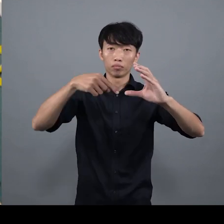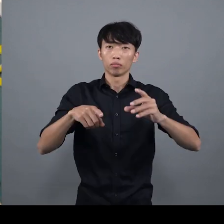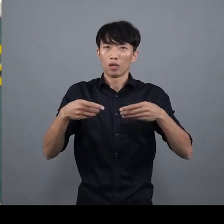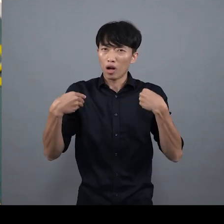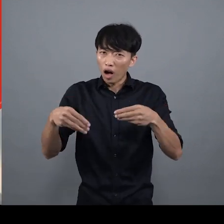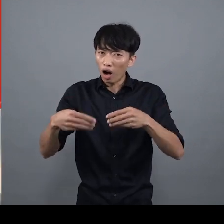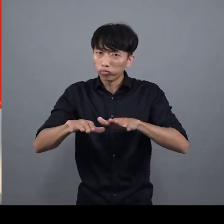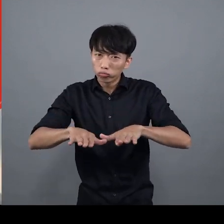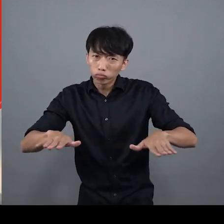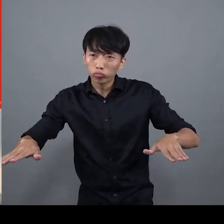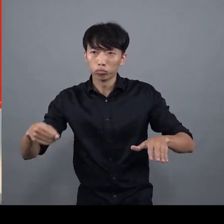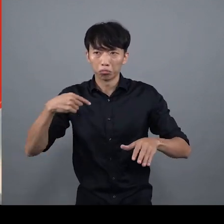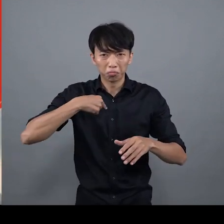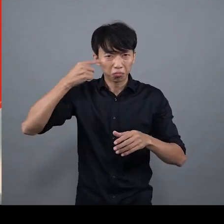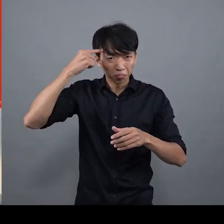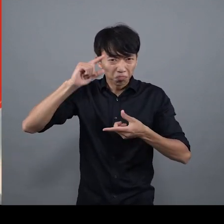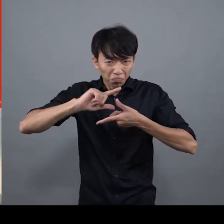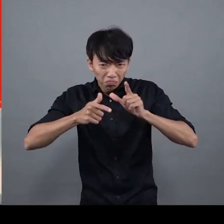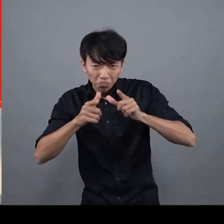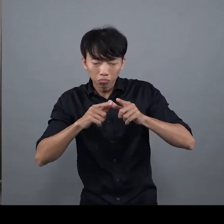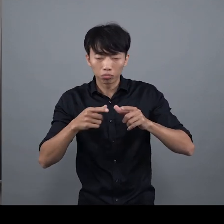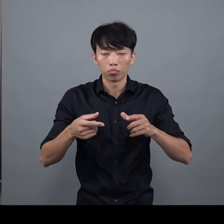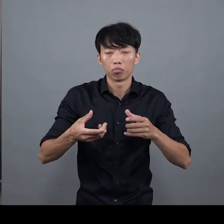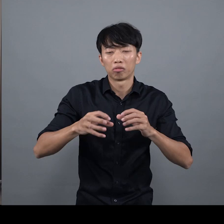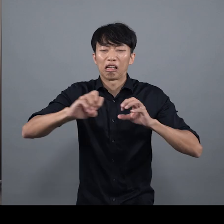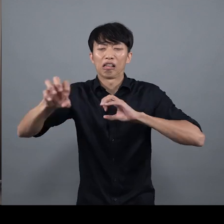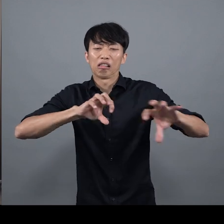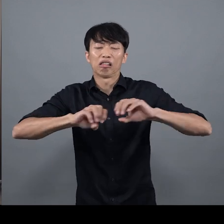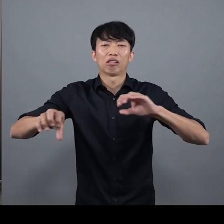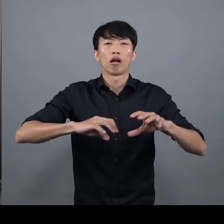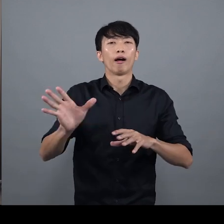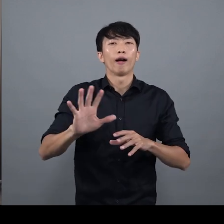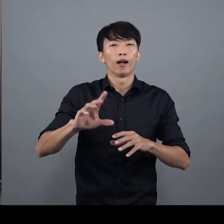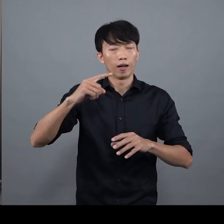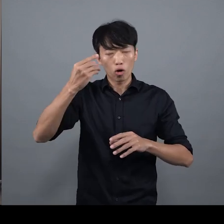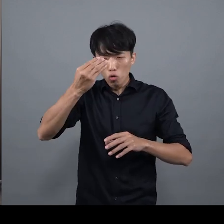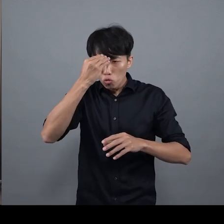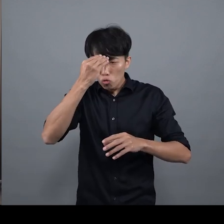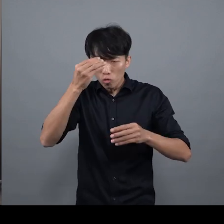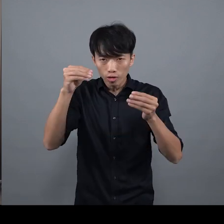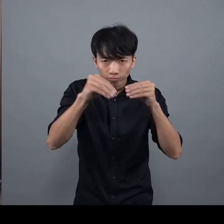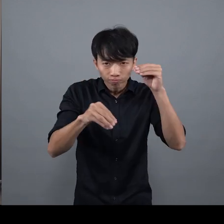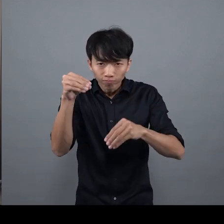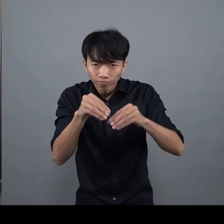In putting the clock together, it teaches children to act constructively instead of destructively